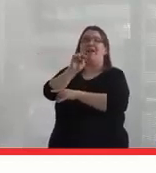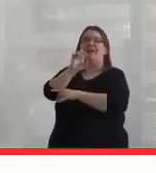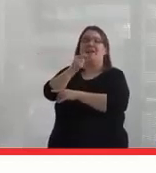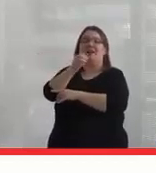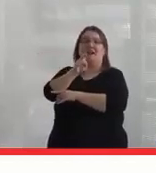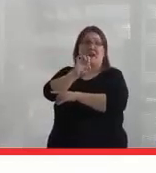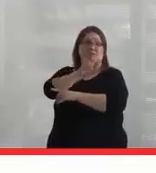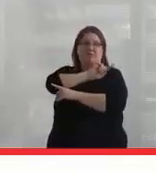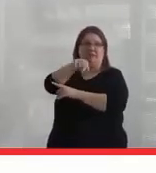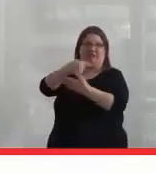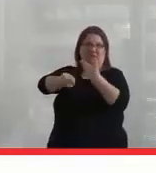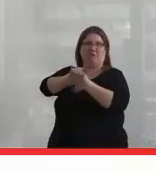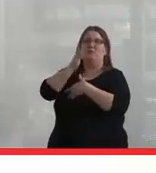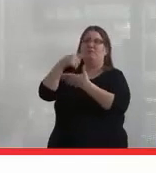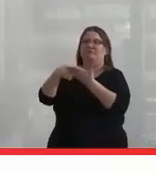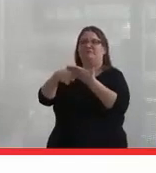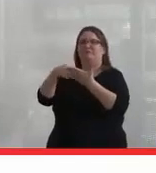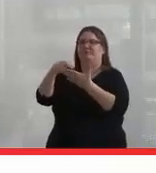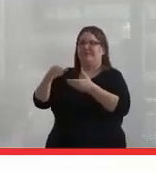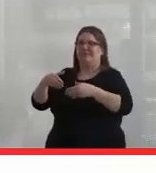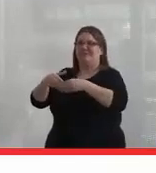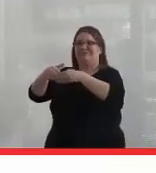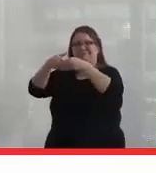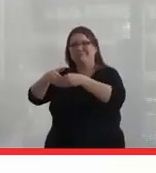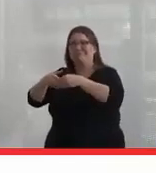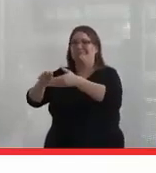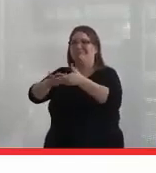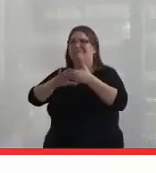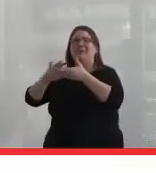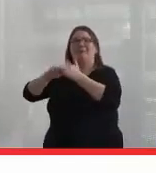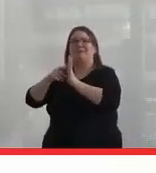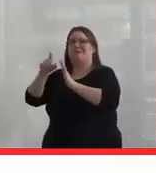talks about the fact that reconciliation requires restitution.